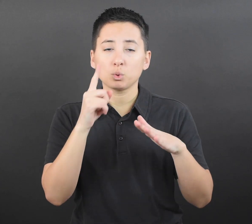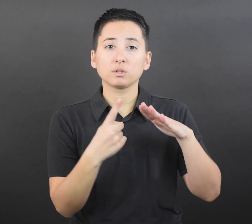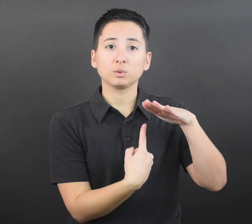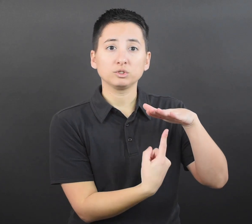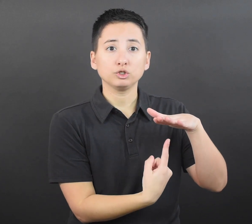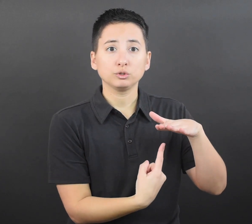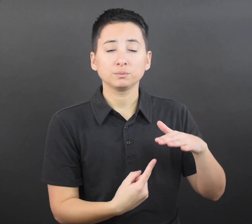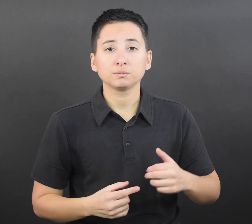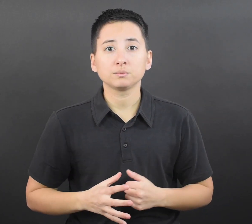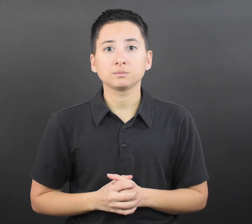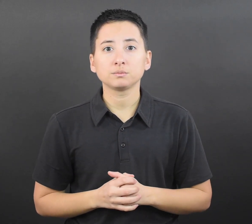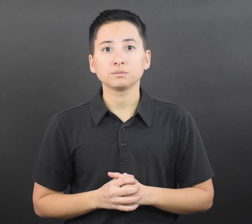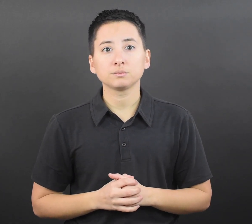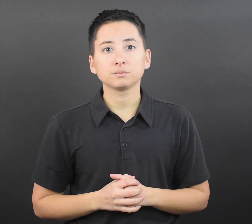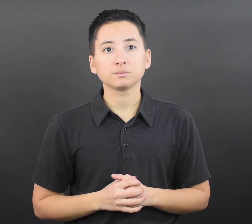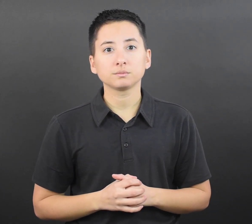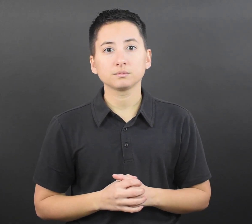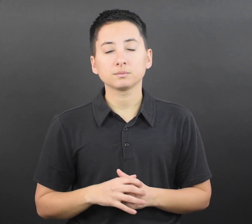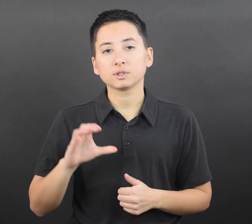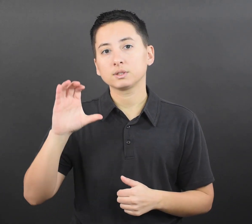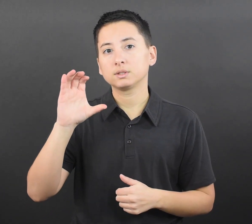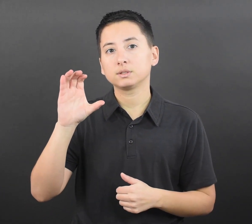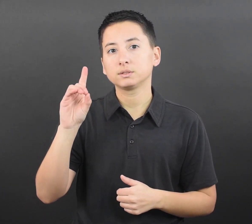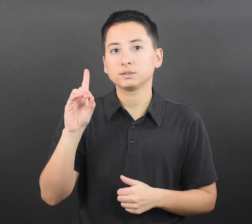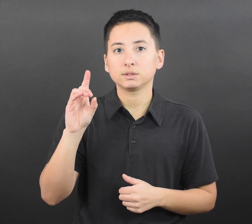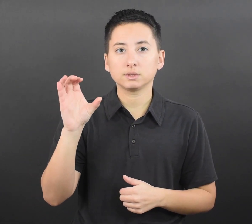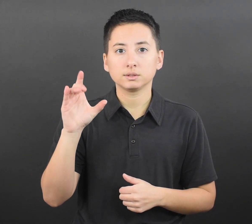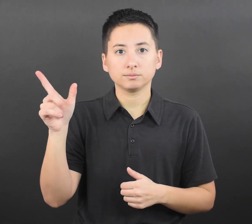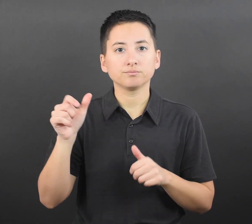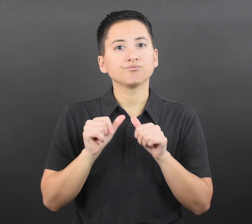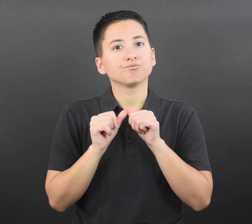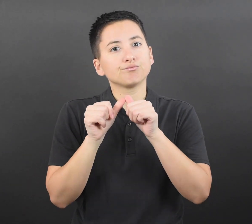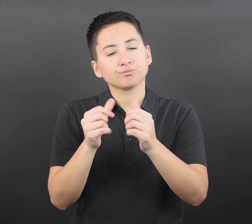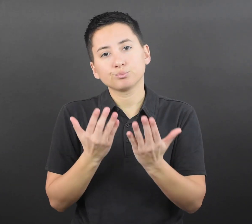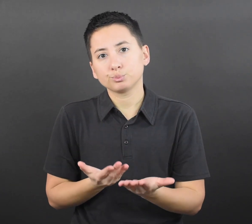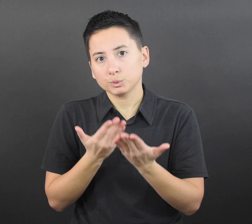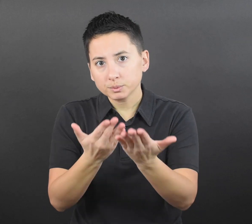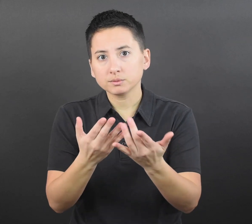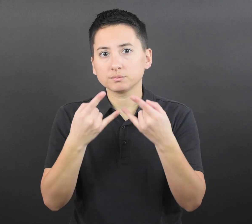test positive or develop COVID-19 symptoms should follow recommendations for isolation.